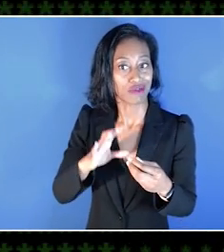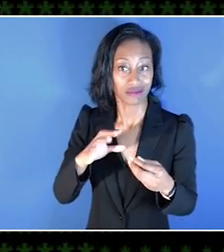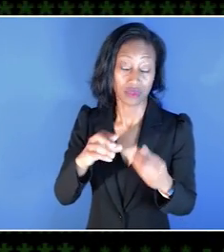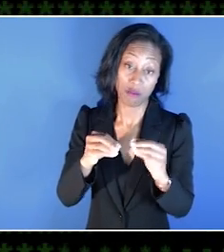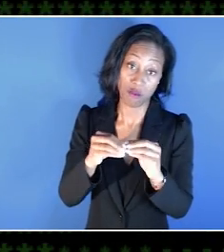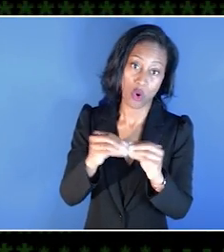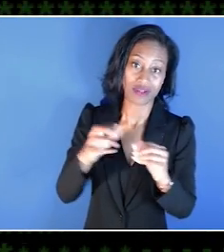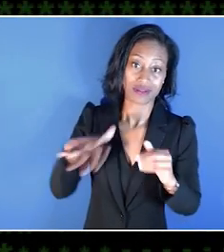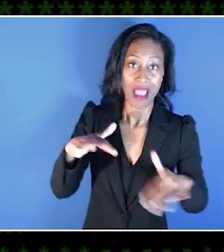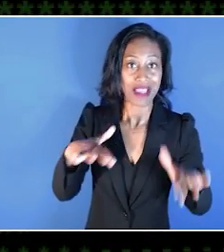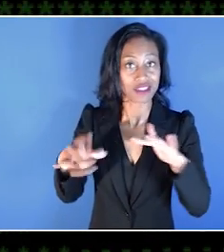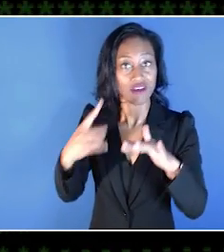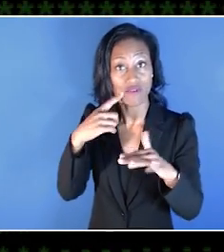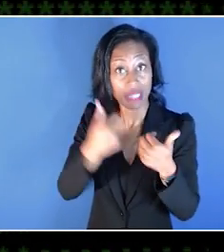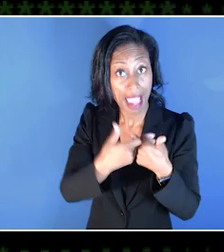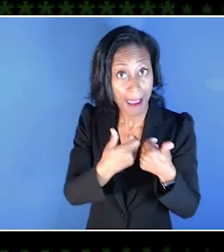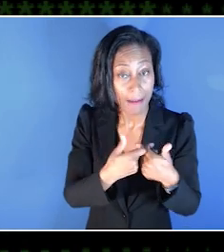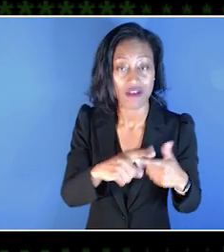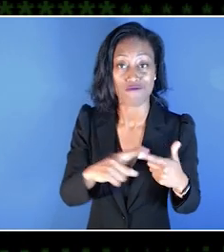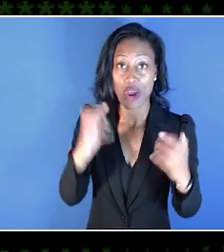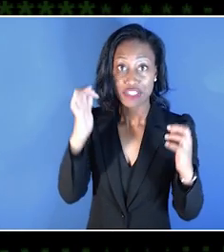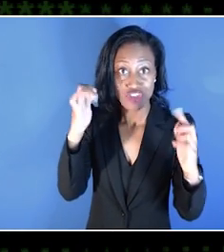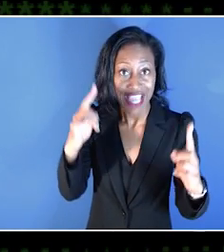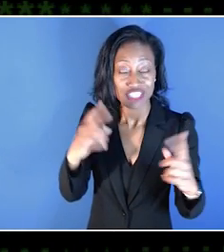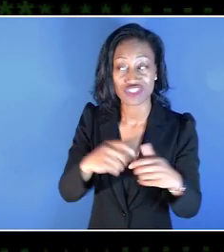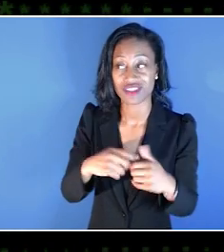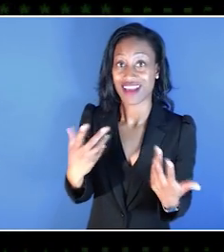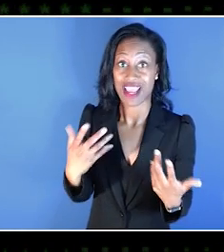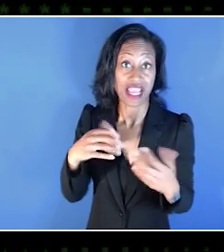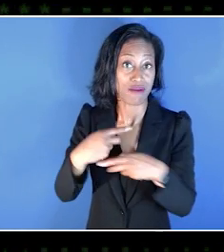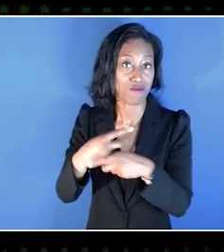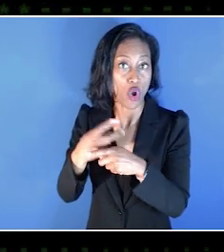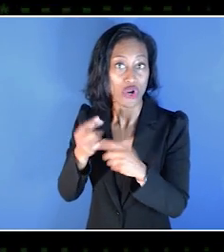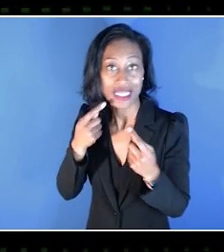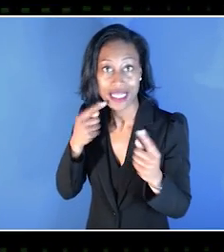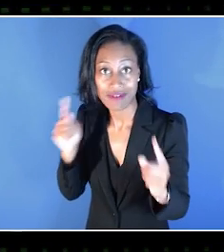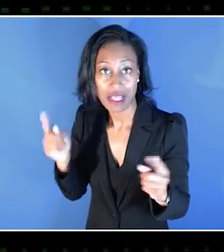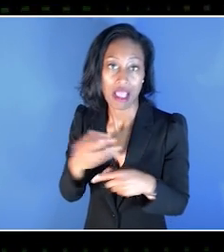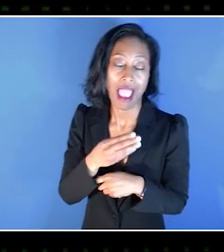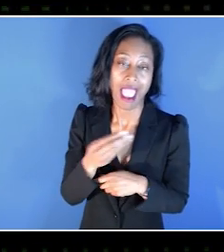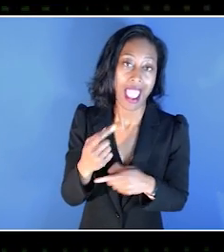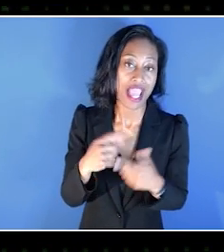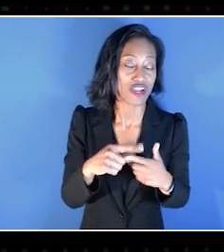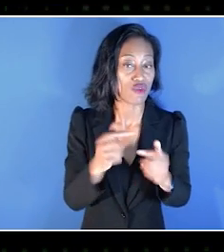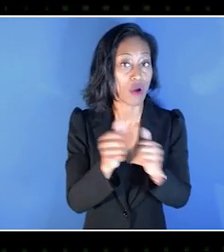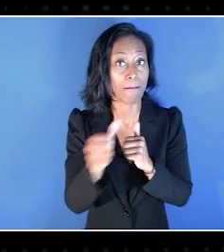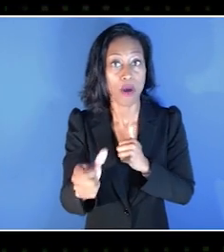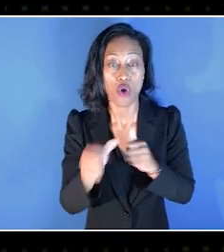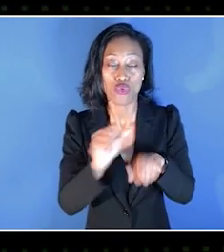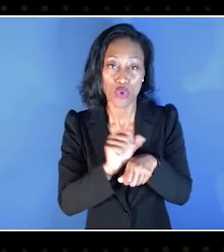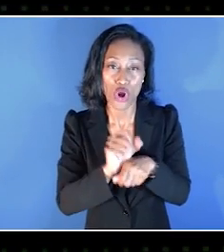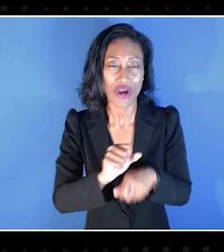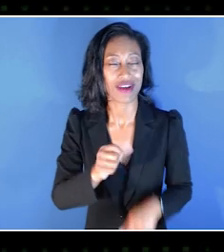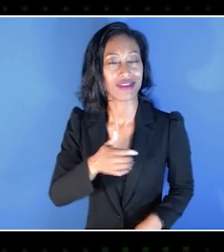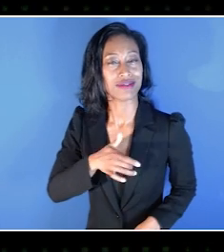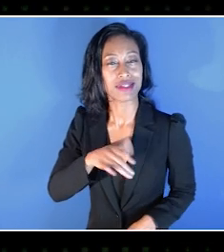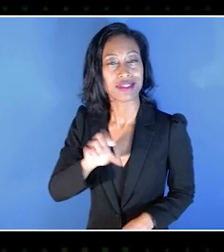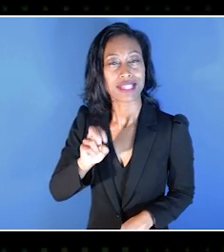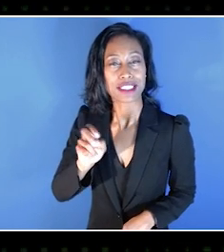So we do still have a space for gaming. We've got space for education now and productivity and remote work and sensory and all of that.